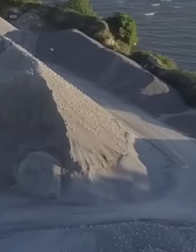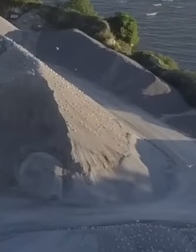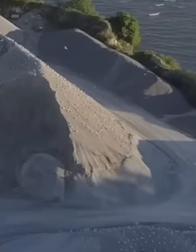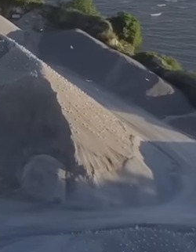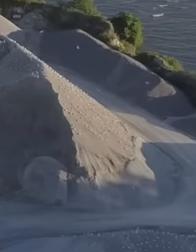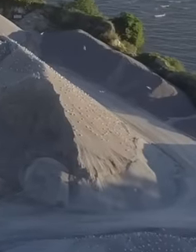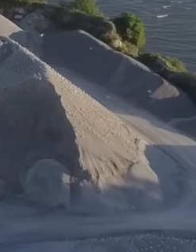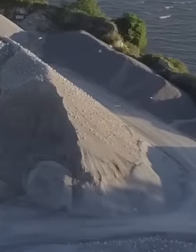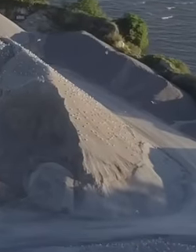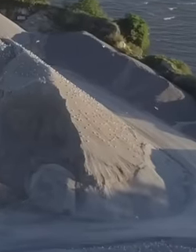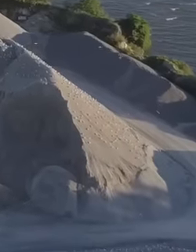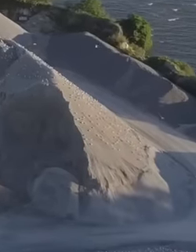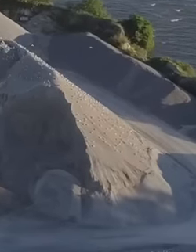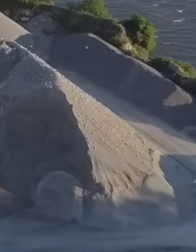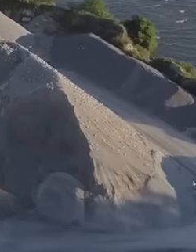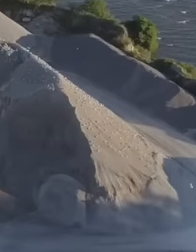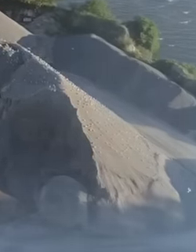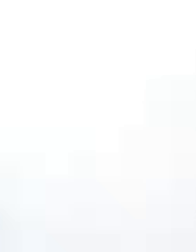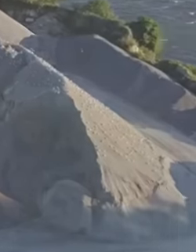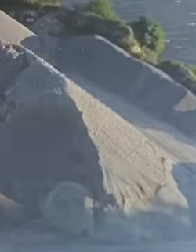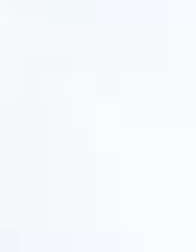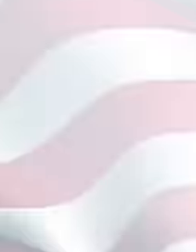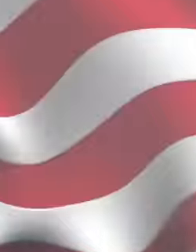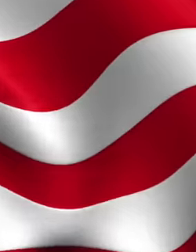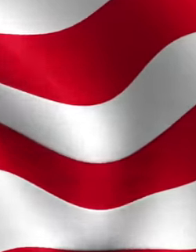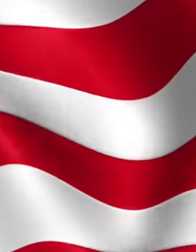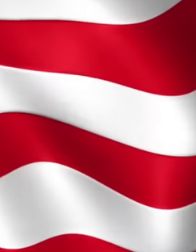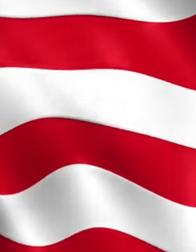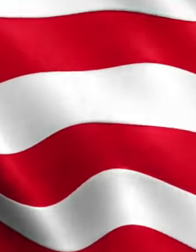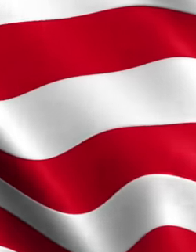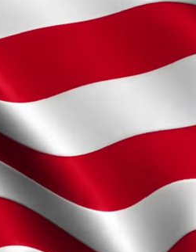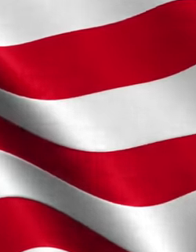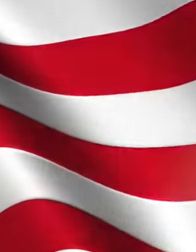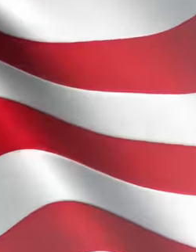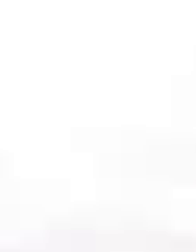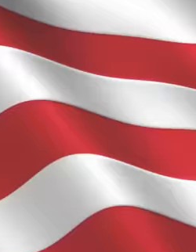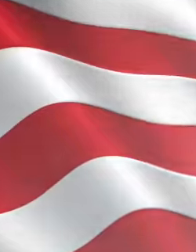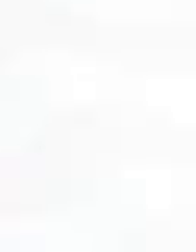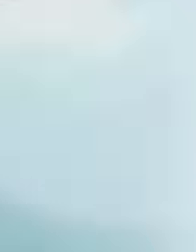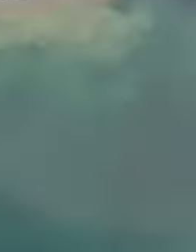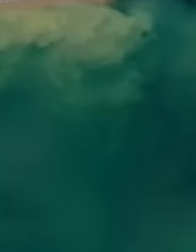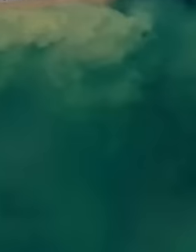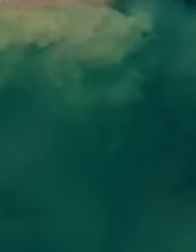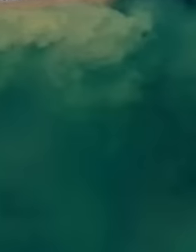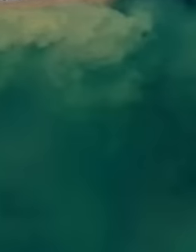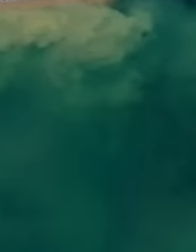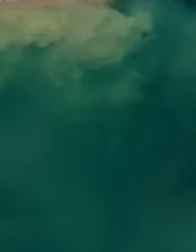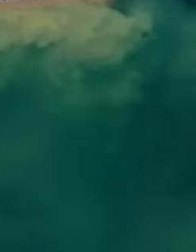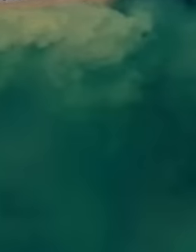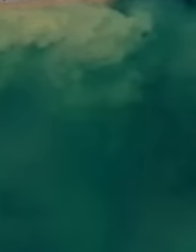through giant ships to the United States of America, so they were operating for